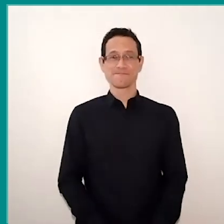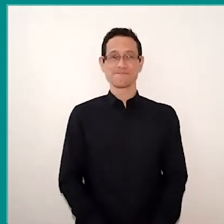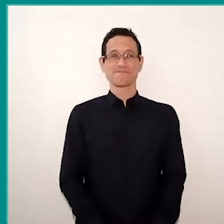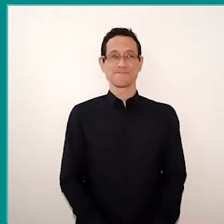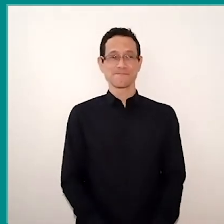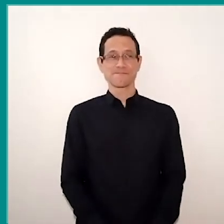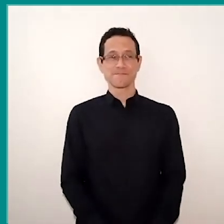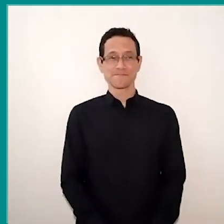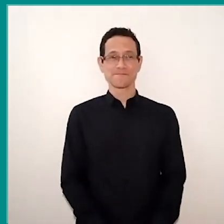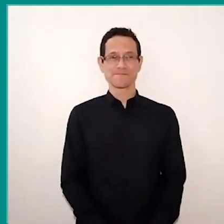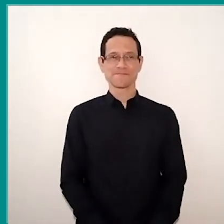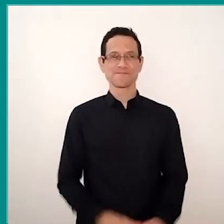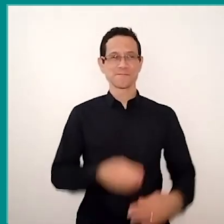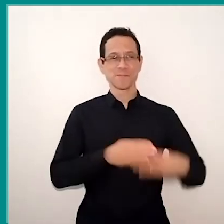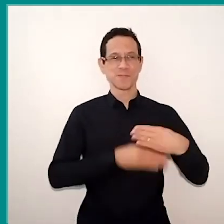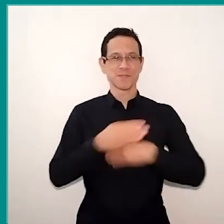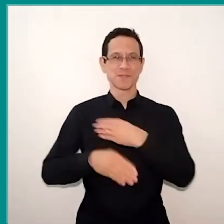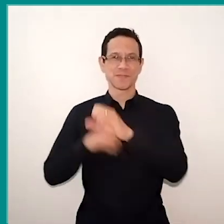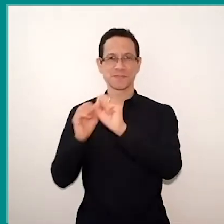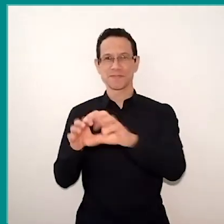“…in the processes of teaching and learning,